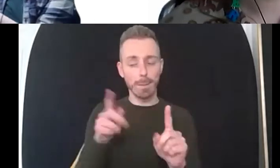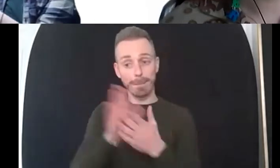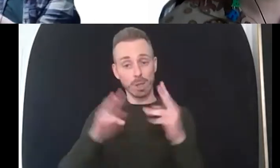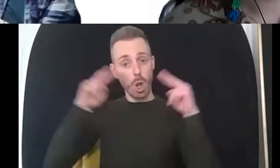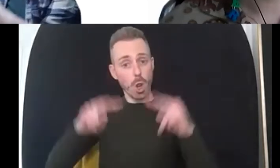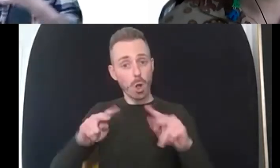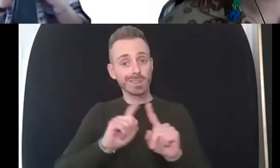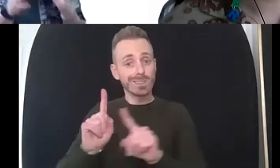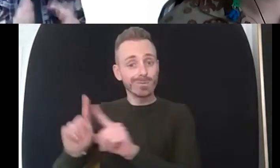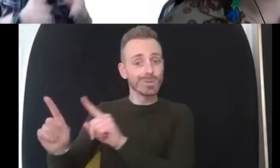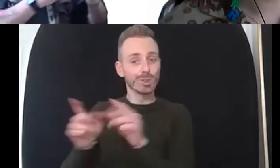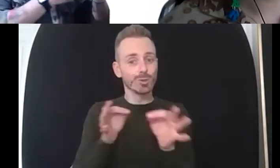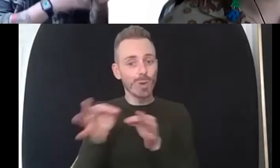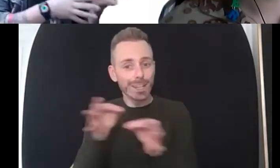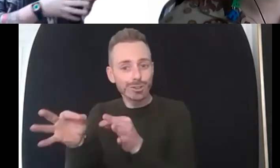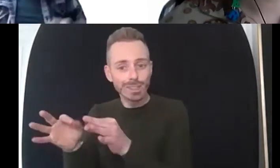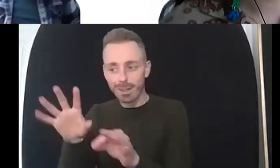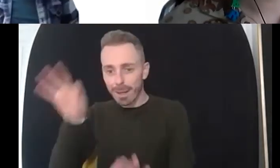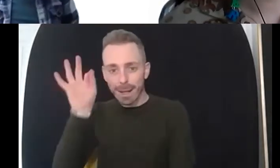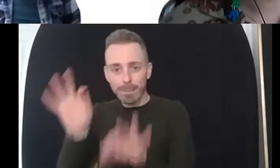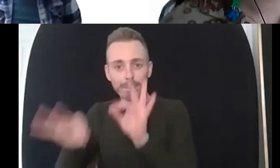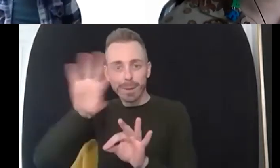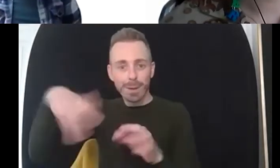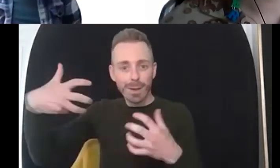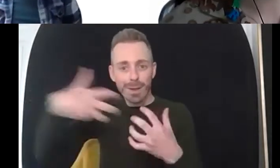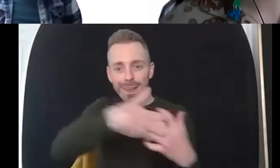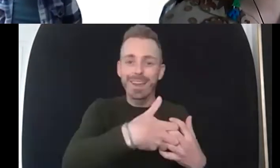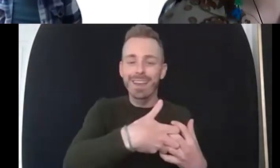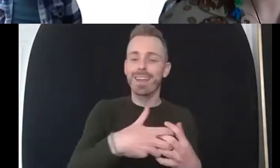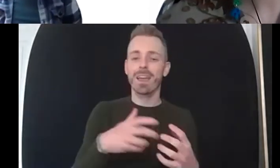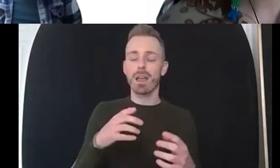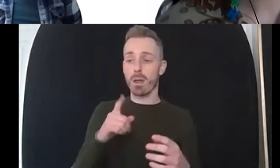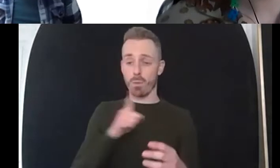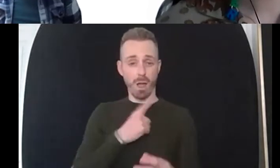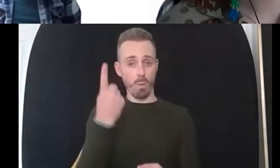and not every strategy is going to work with every person that you meet um yeah that's